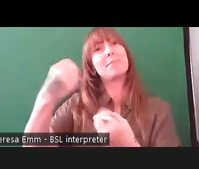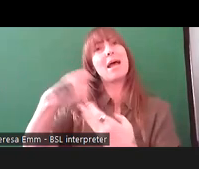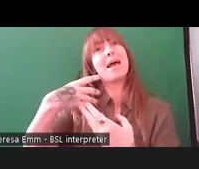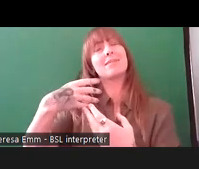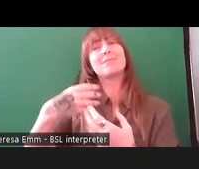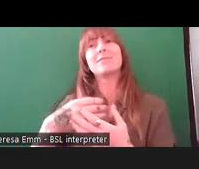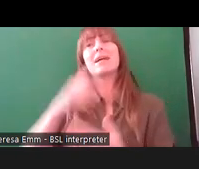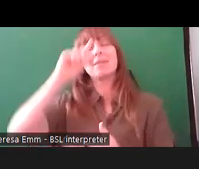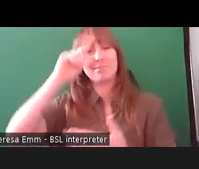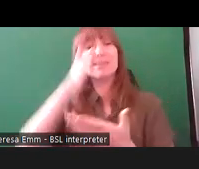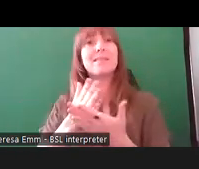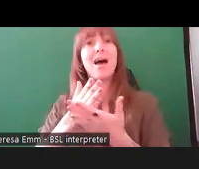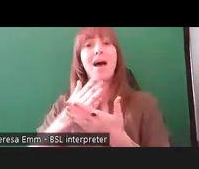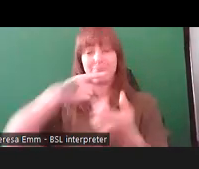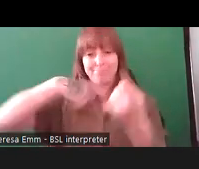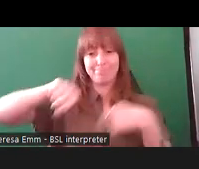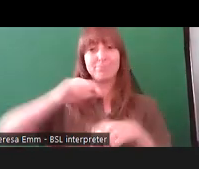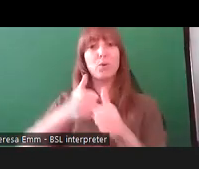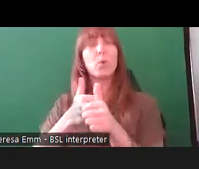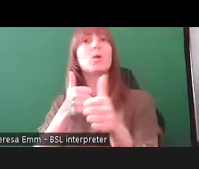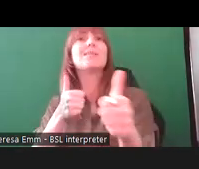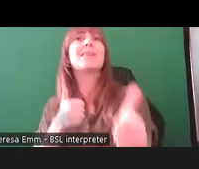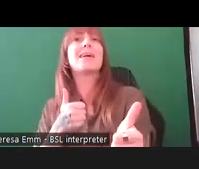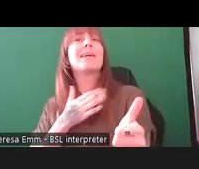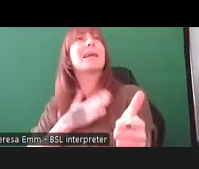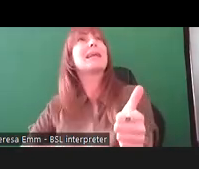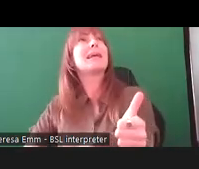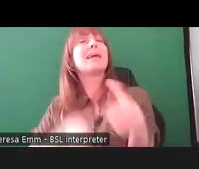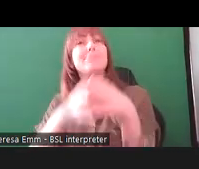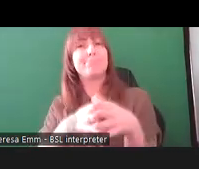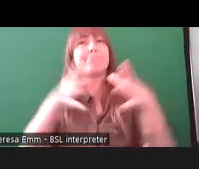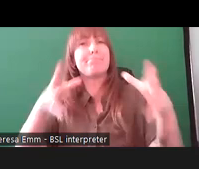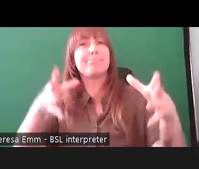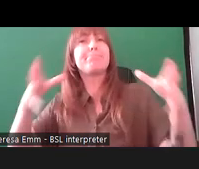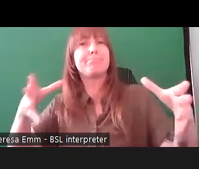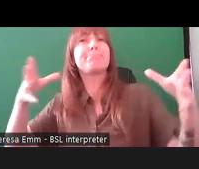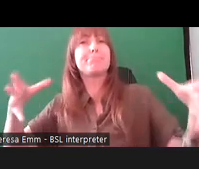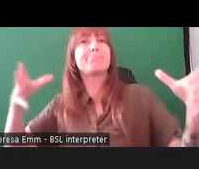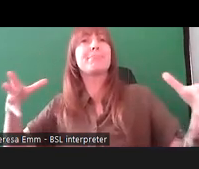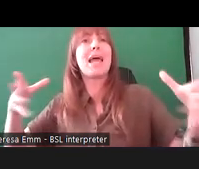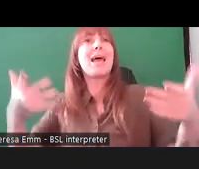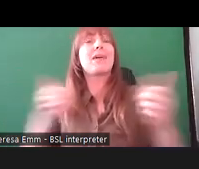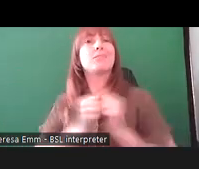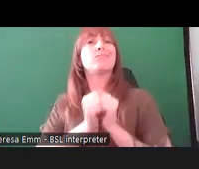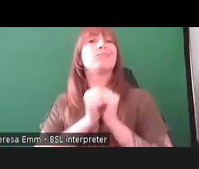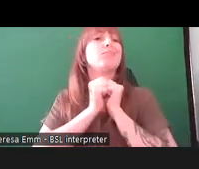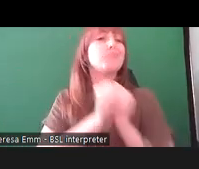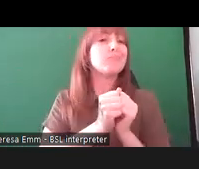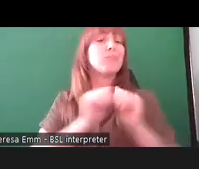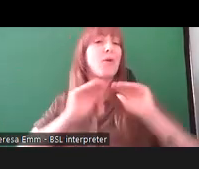an organisation that we needed to scale this up and devote more focus and programming towards it,